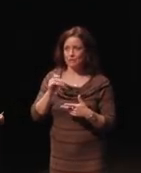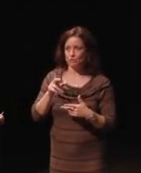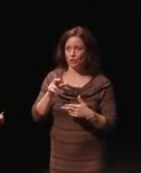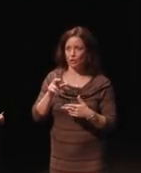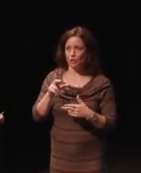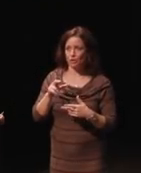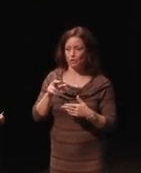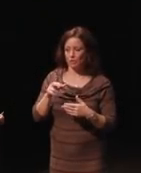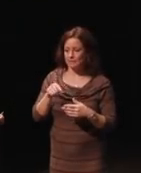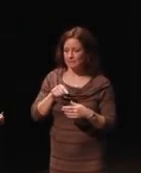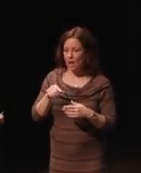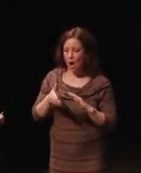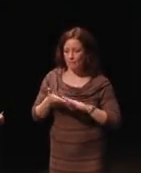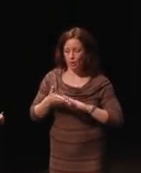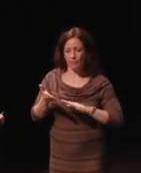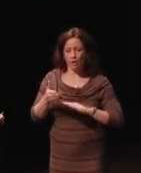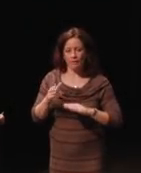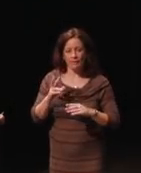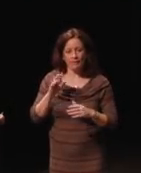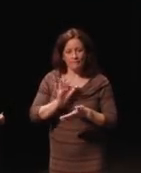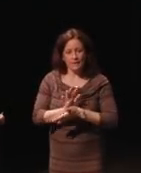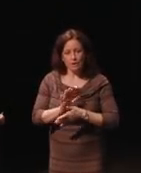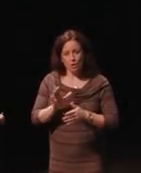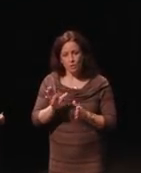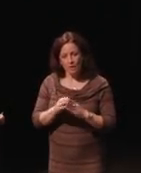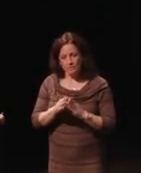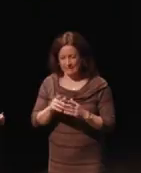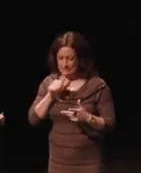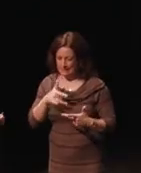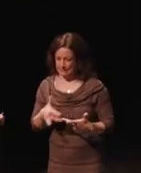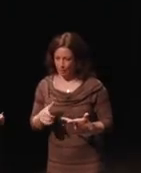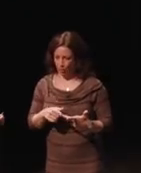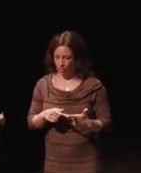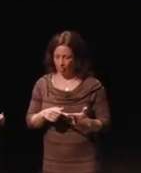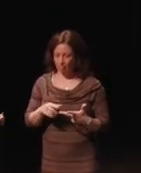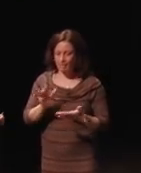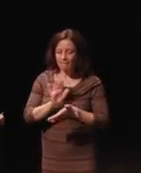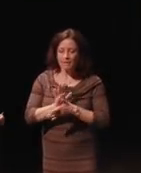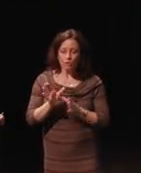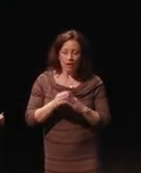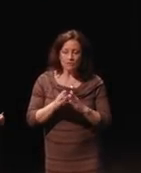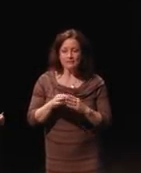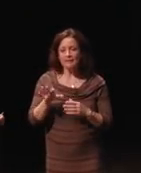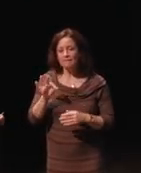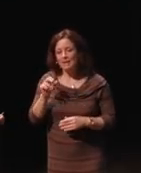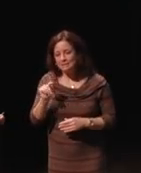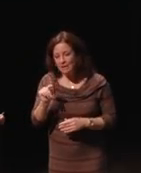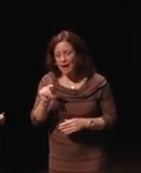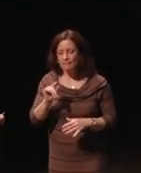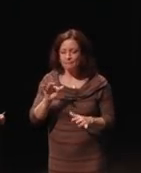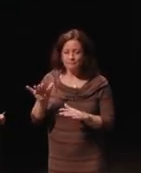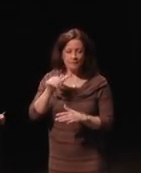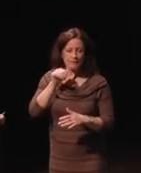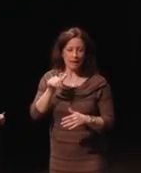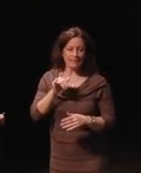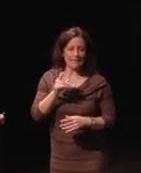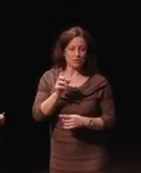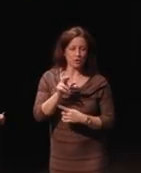And there is, that is not typical usually in videoconferencing like FaceTime is not interoperable with Skype,